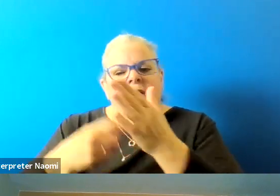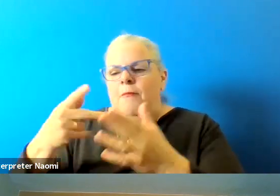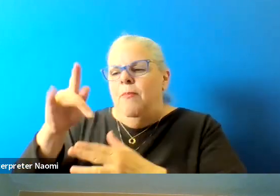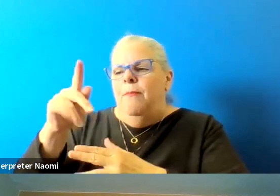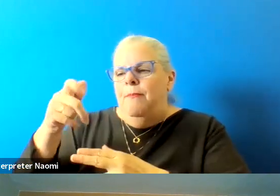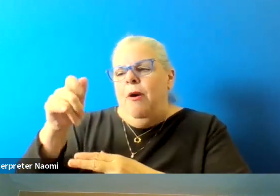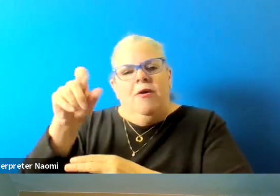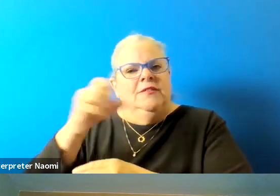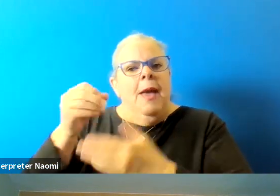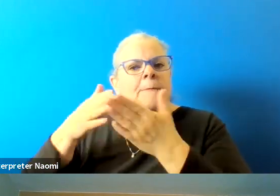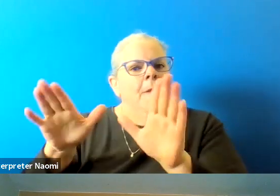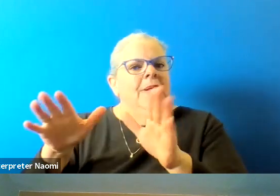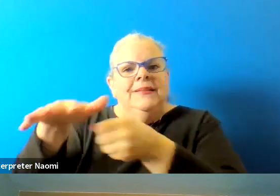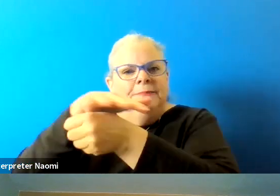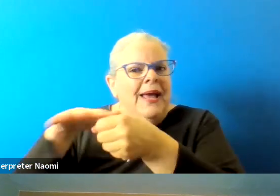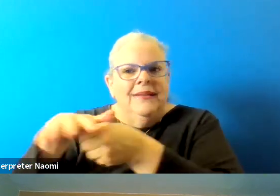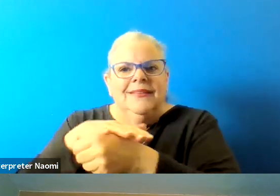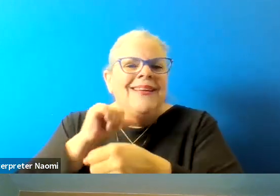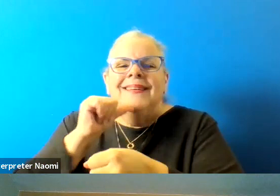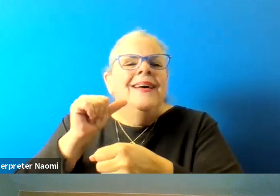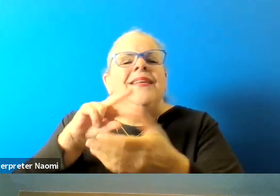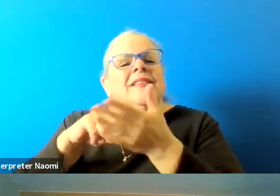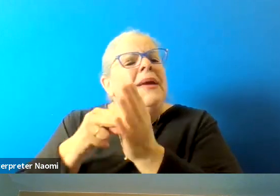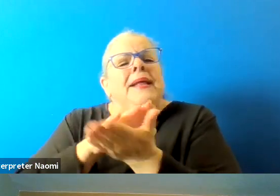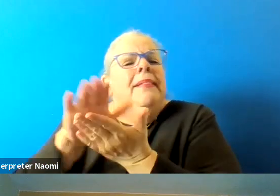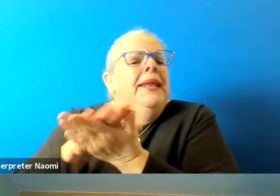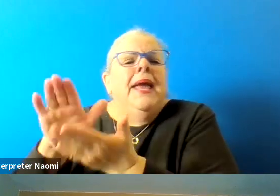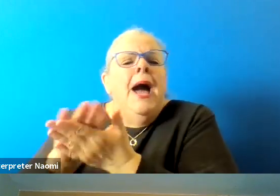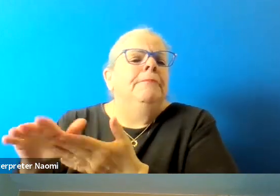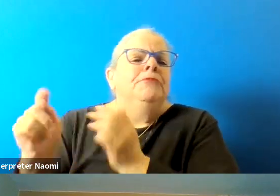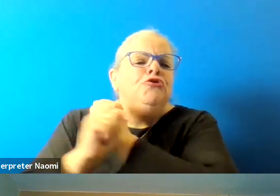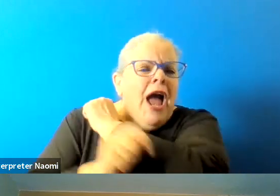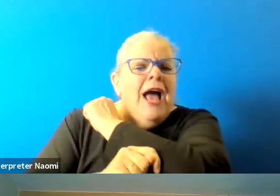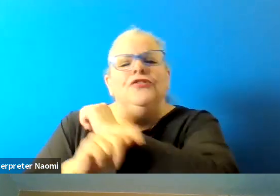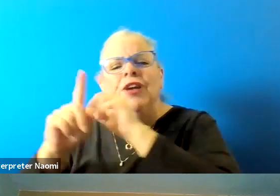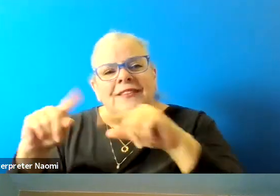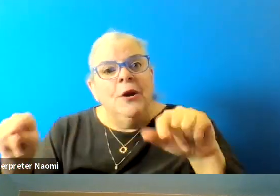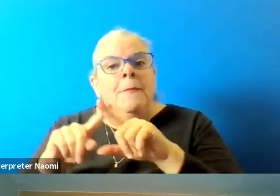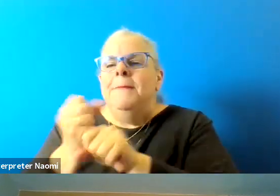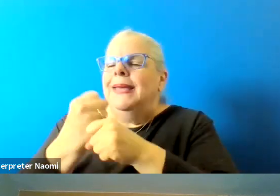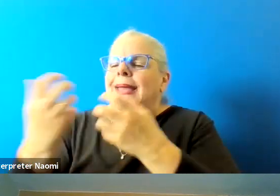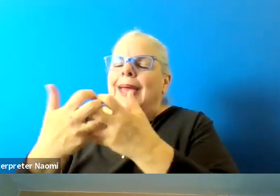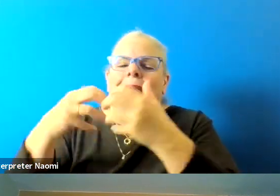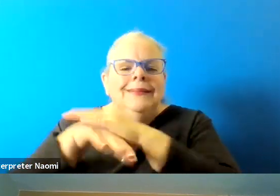And it's just not cleaning up the trash and litter, but it's making it accessible to all people